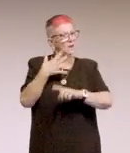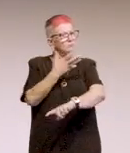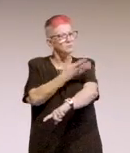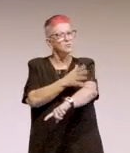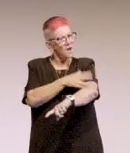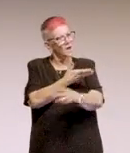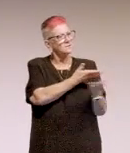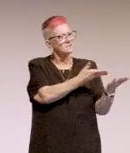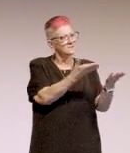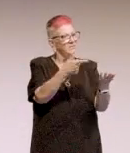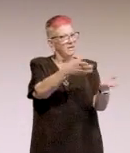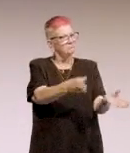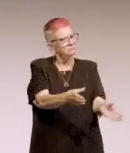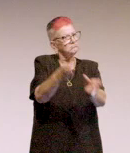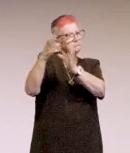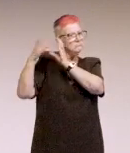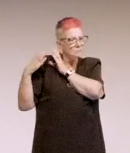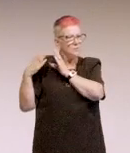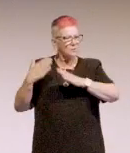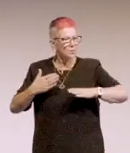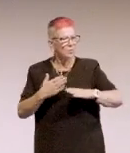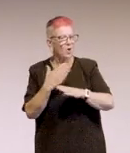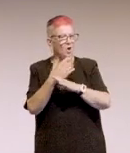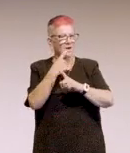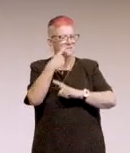They've taken it on board, and they're very serious about it.